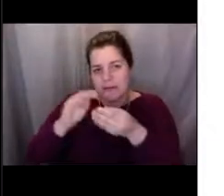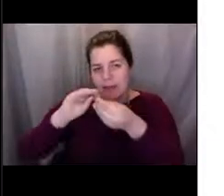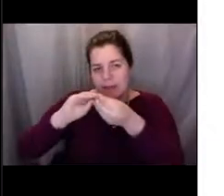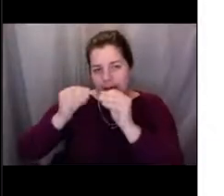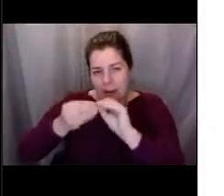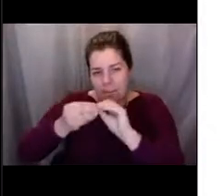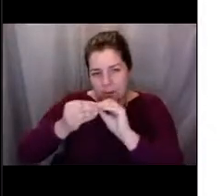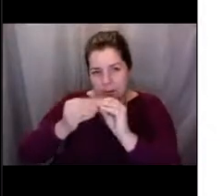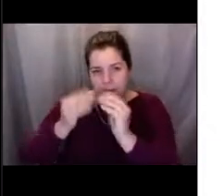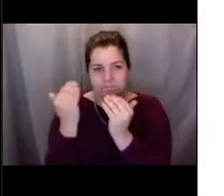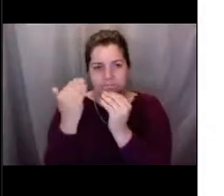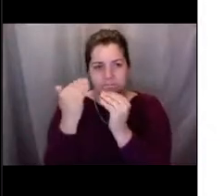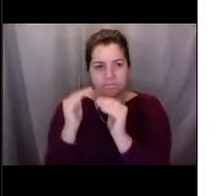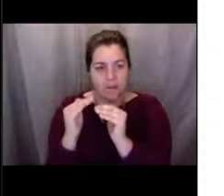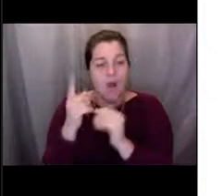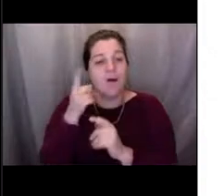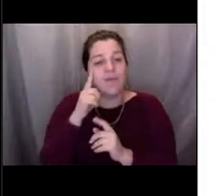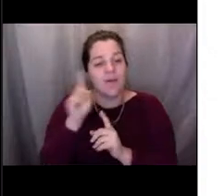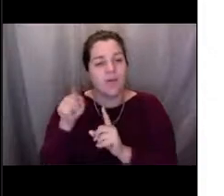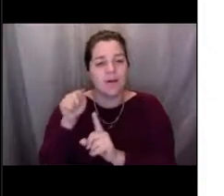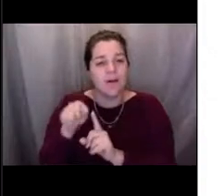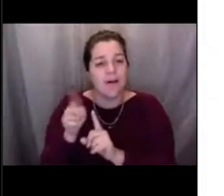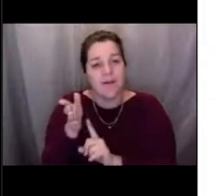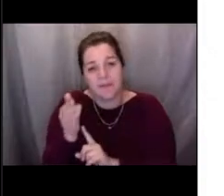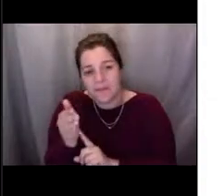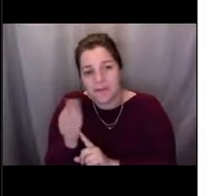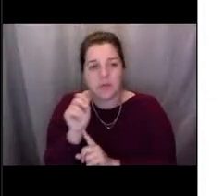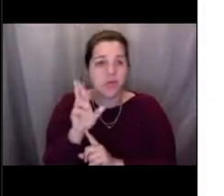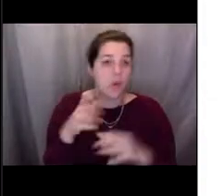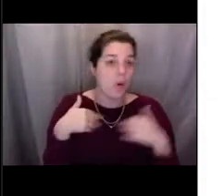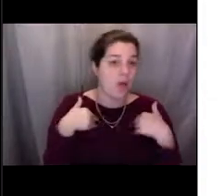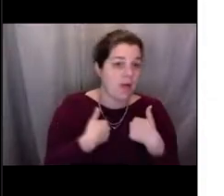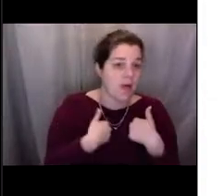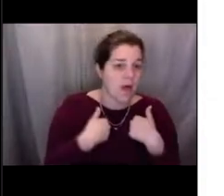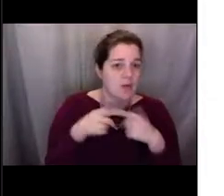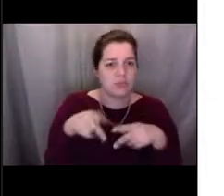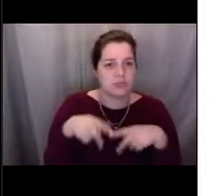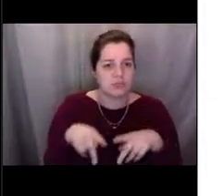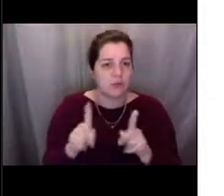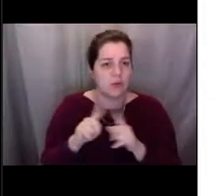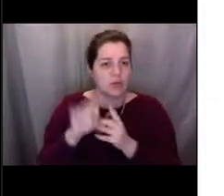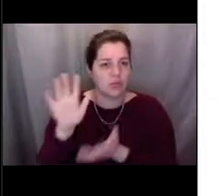of fish or mammal that can be harvested, and usually that's within a certain view.